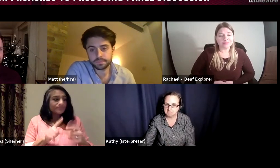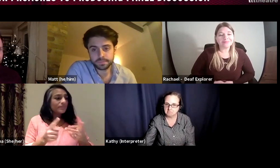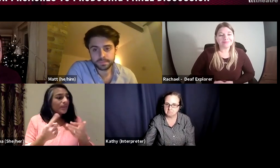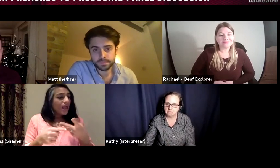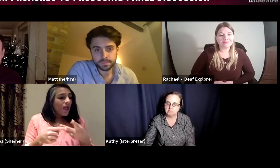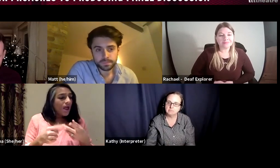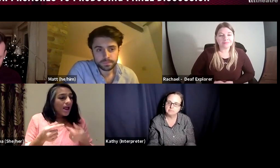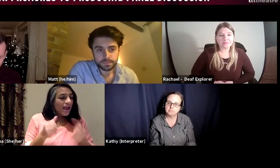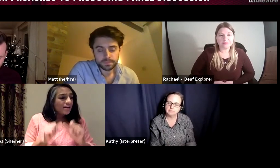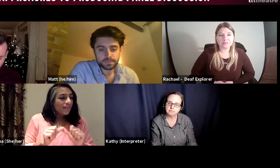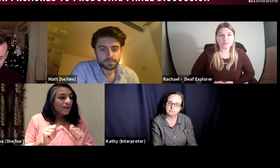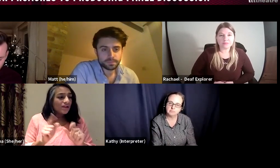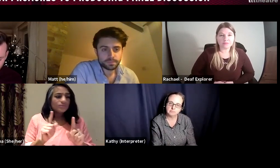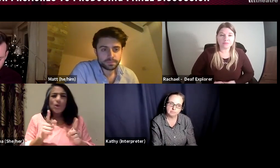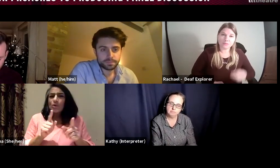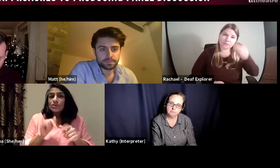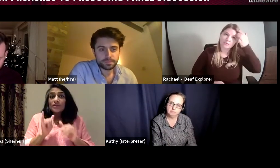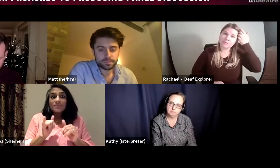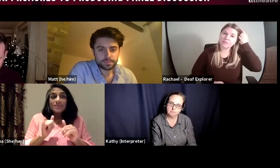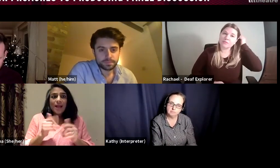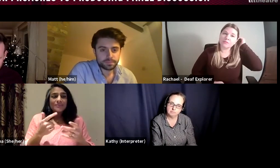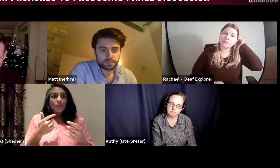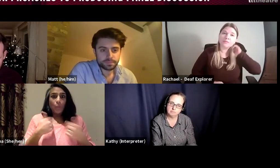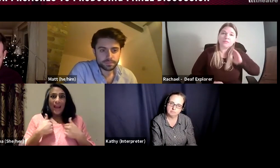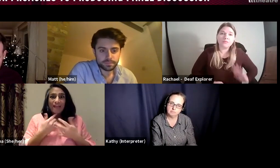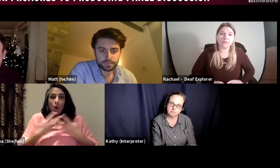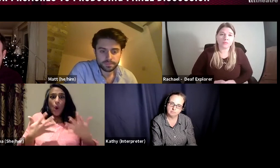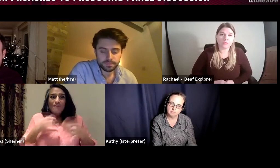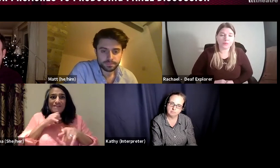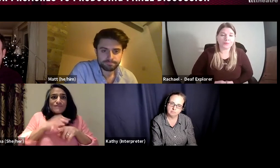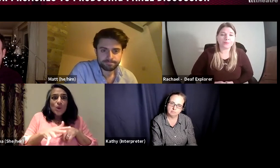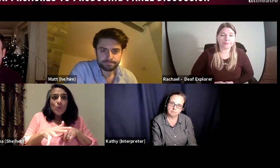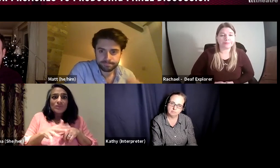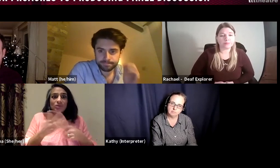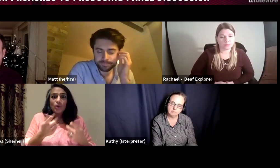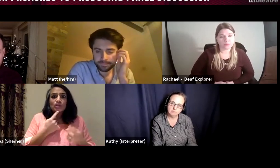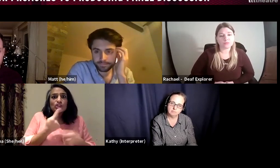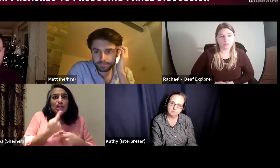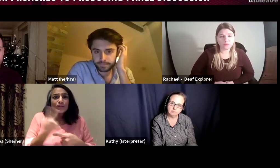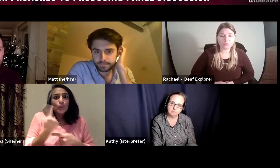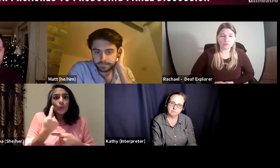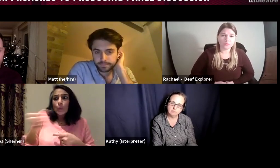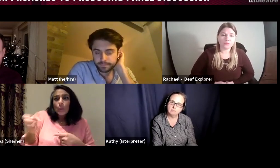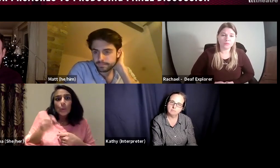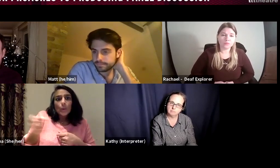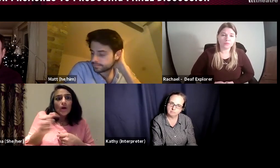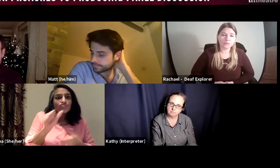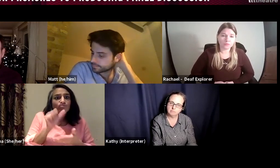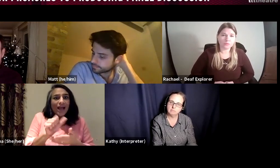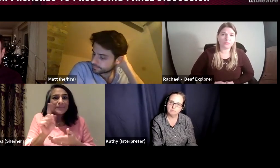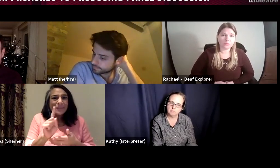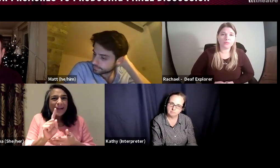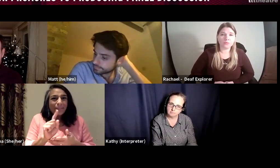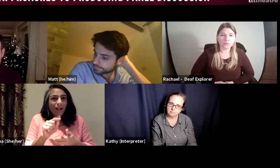So, you can influence an element of the creative process. Sometimes we can have influence on